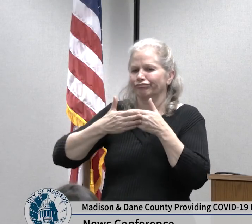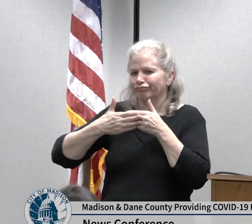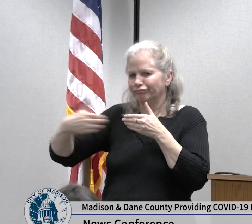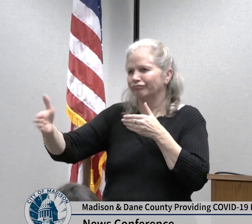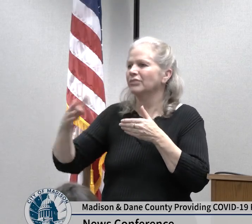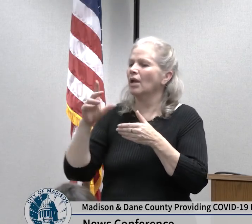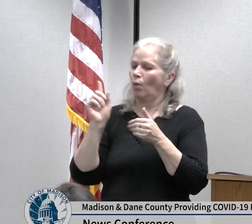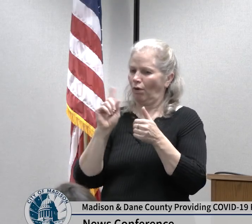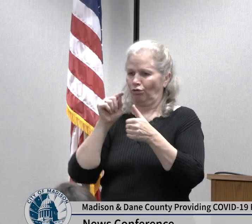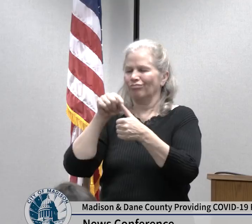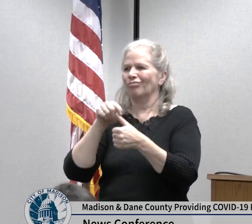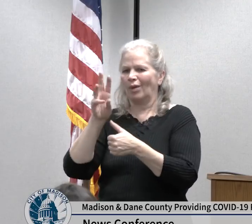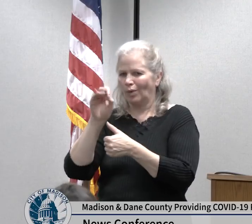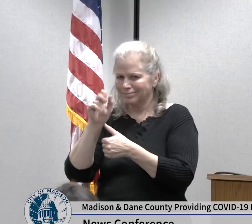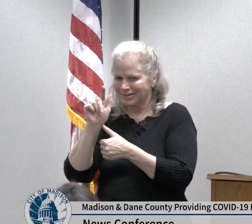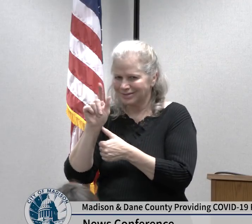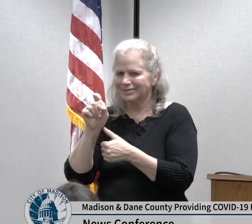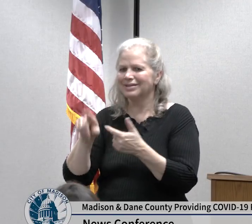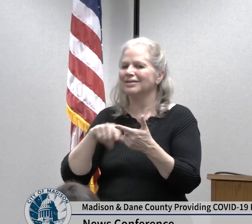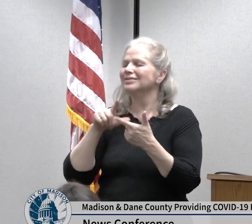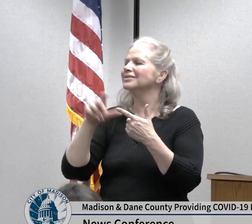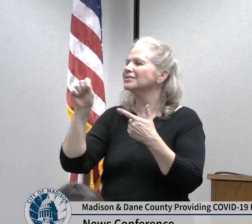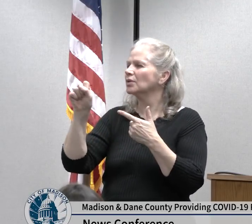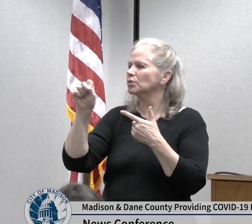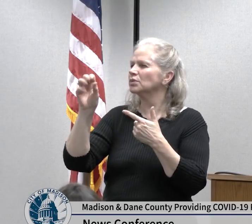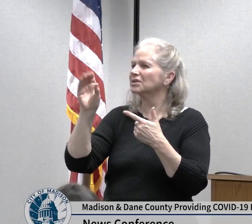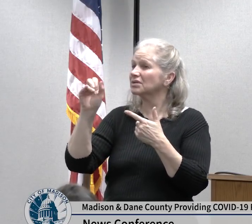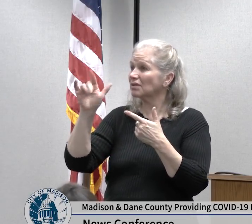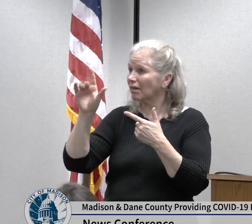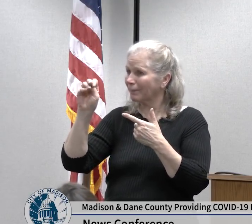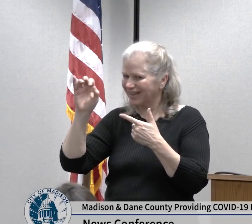make sure you're ready and to protect people that are more vulnerable to the